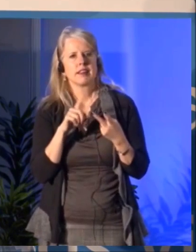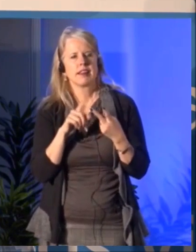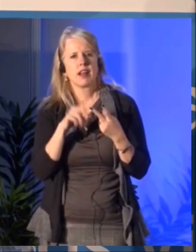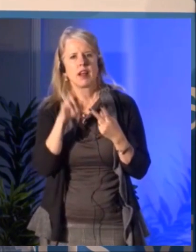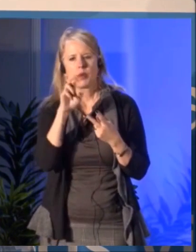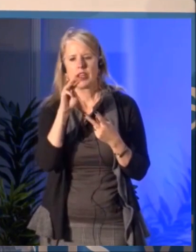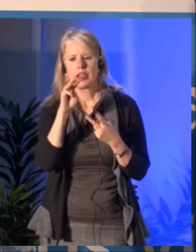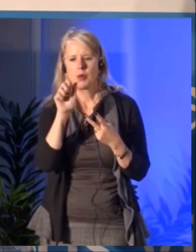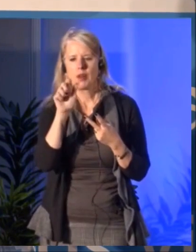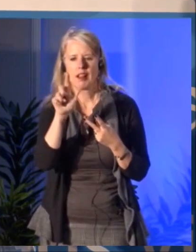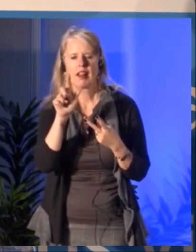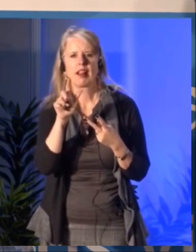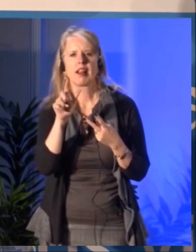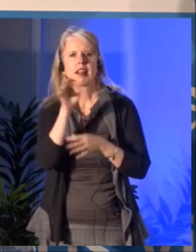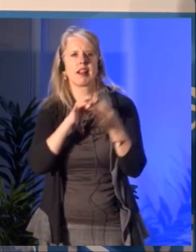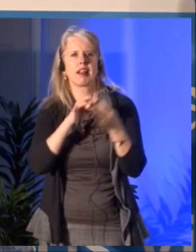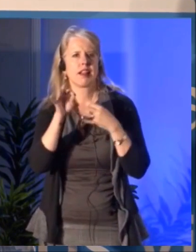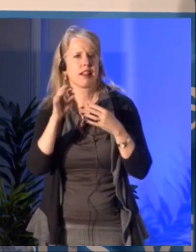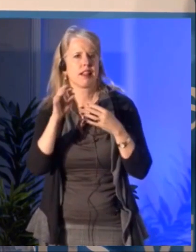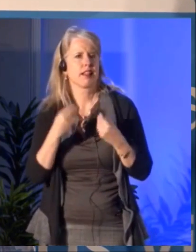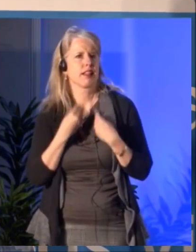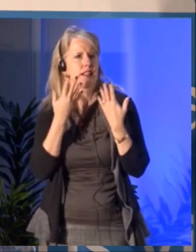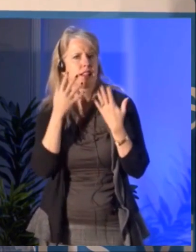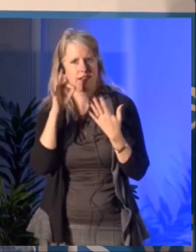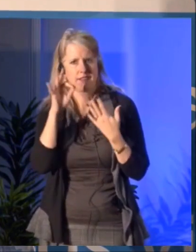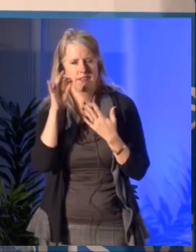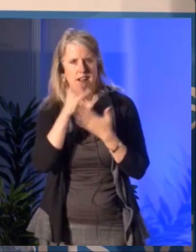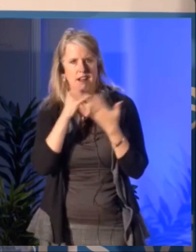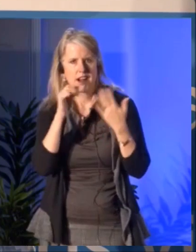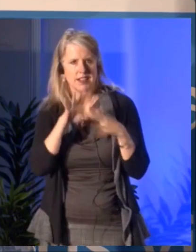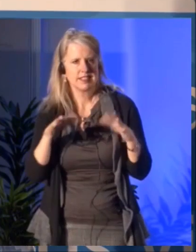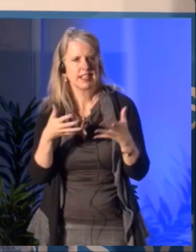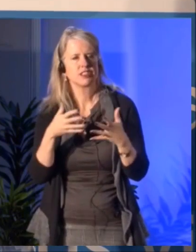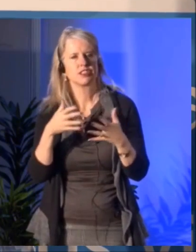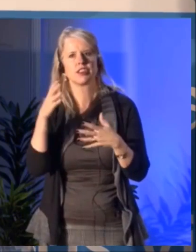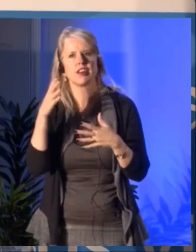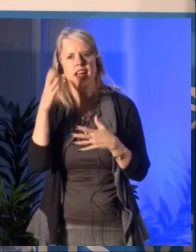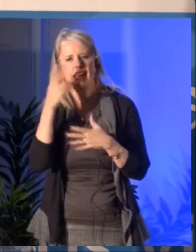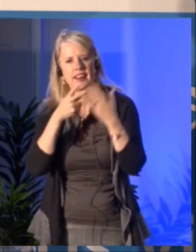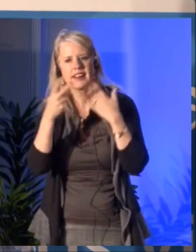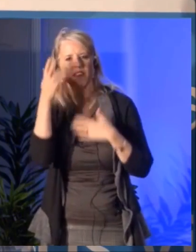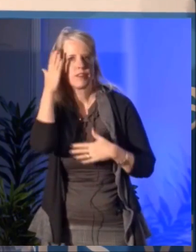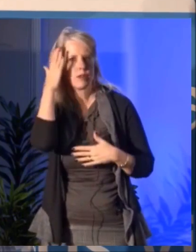to more openings for you. If five years from now I would not see a change